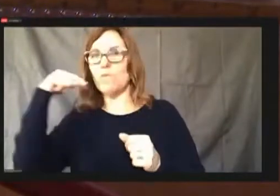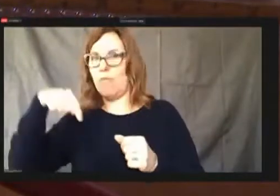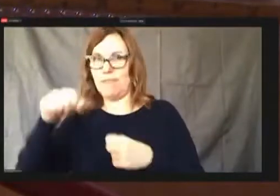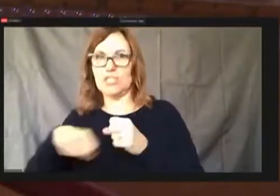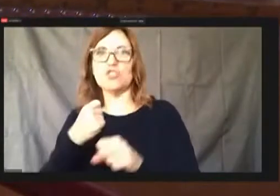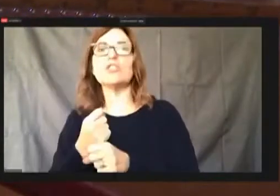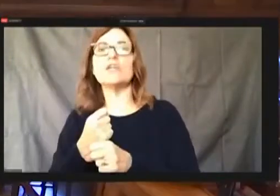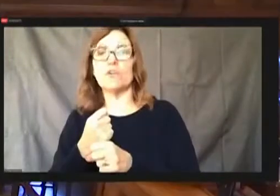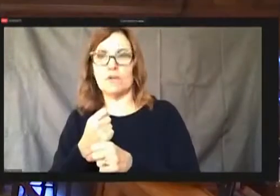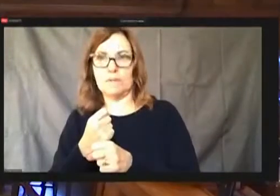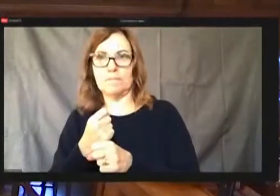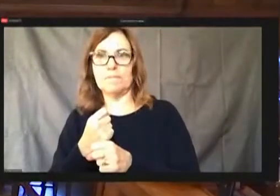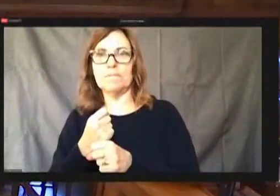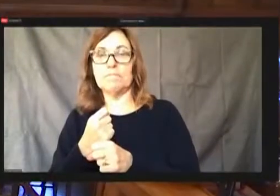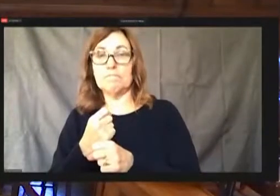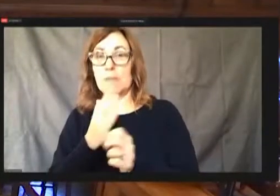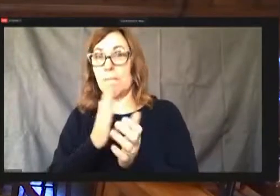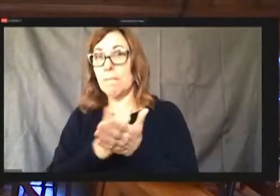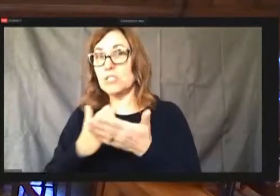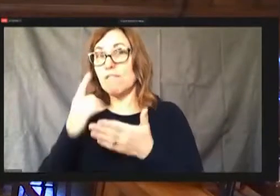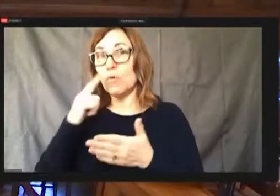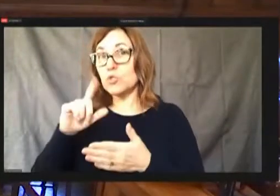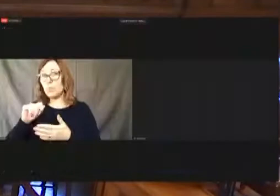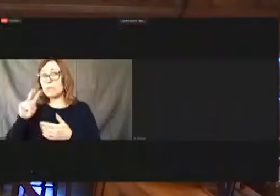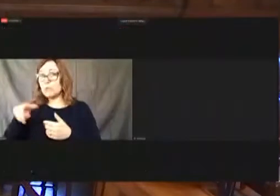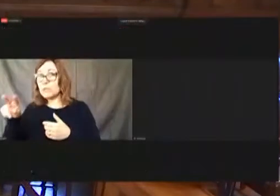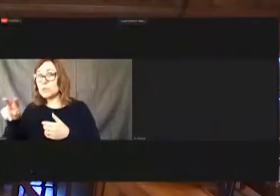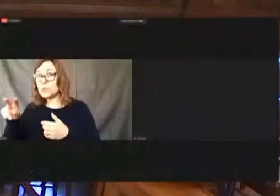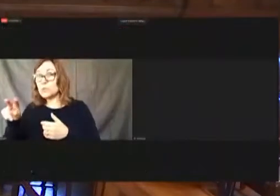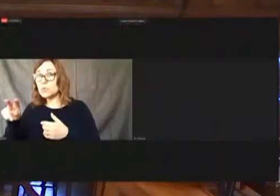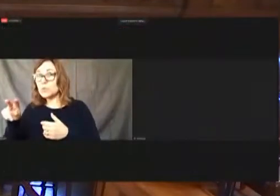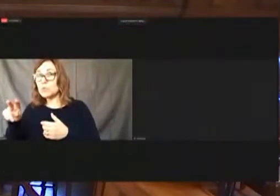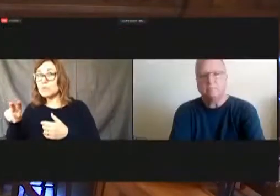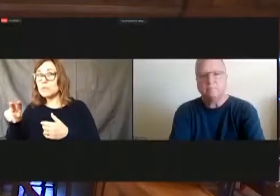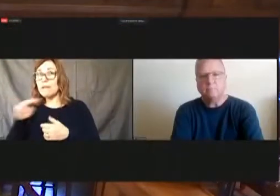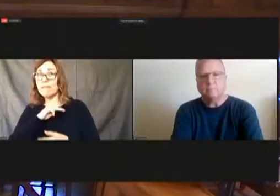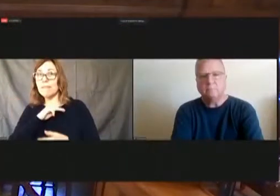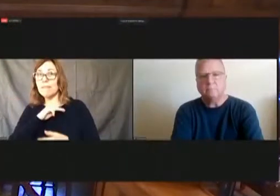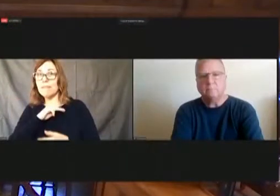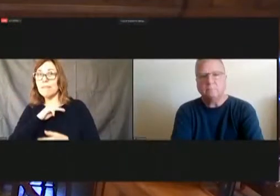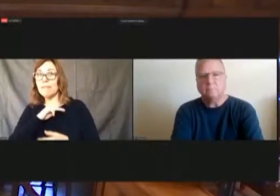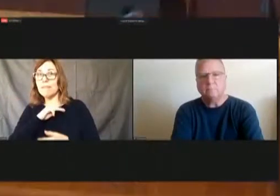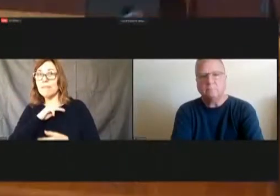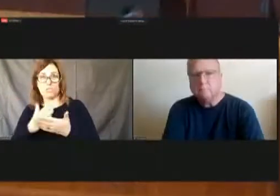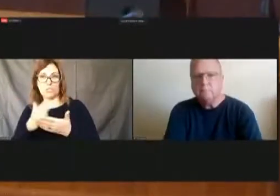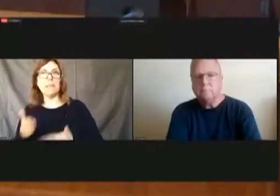budgeted for , the mayor's proposed budget proposed eliminating those positions or moving them elsewhere.